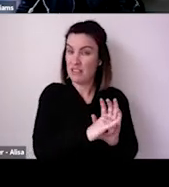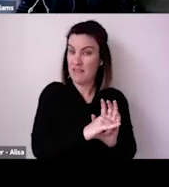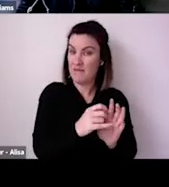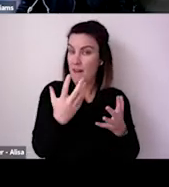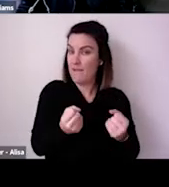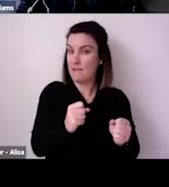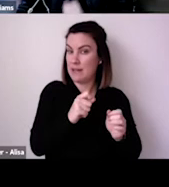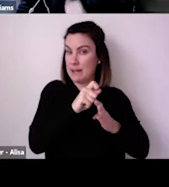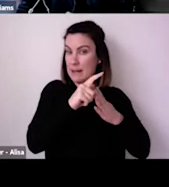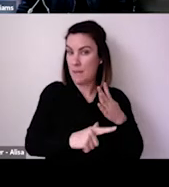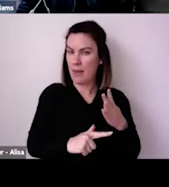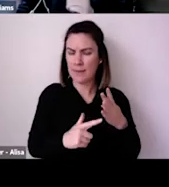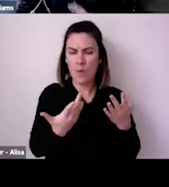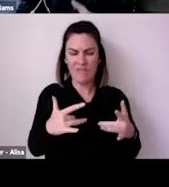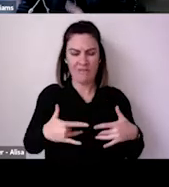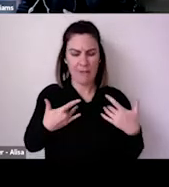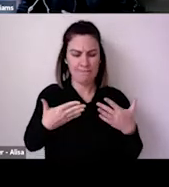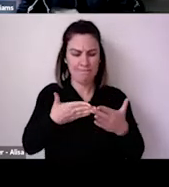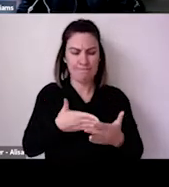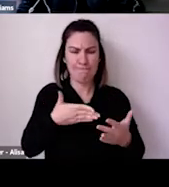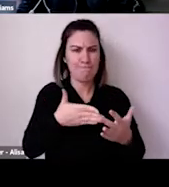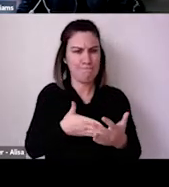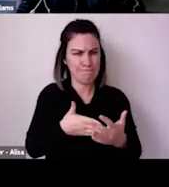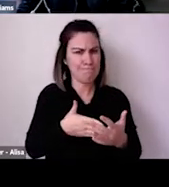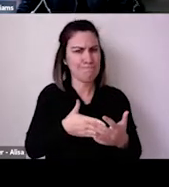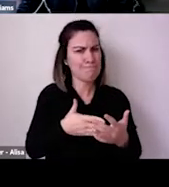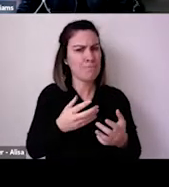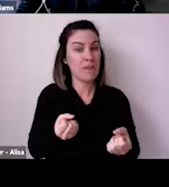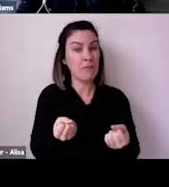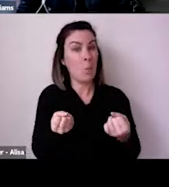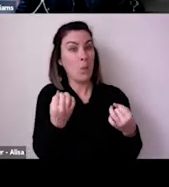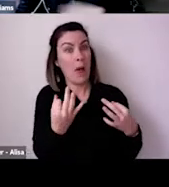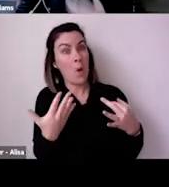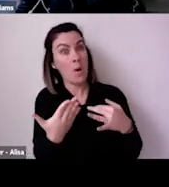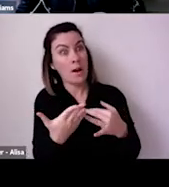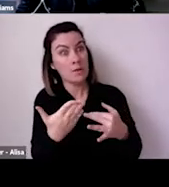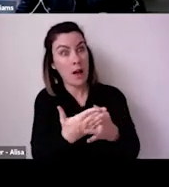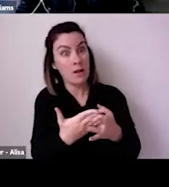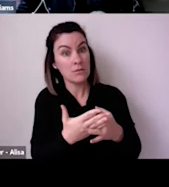So we've got Australia on the left, Chicago in March and then Chicago in May and you can